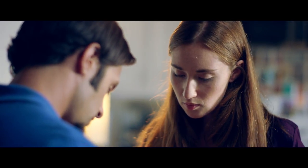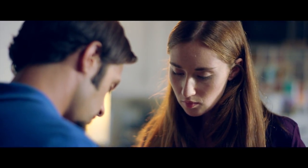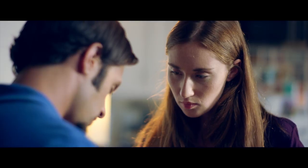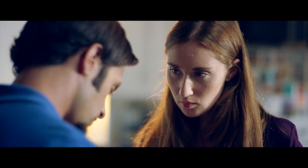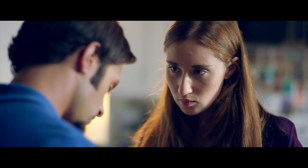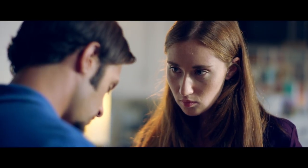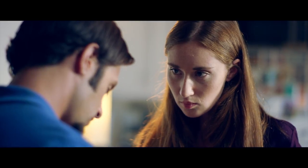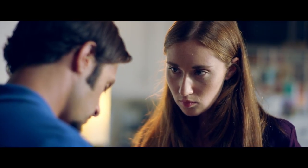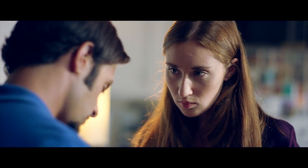(Writing)